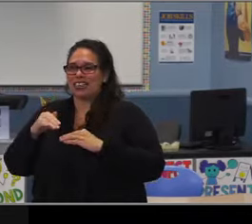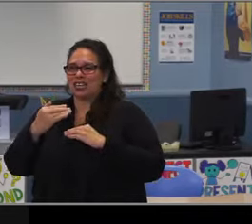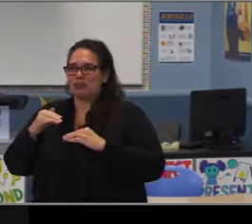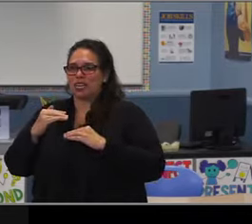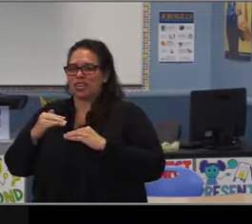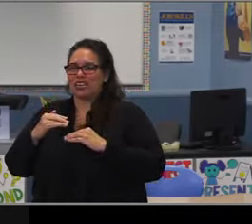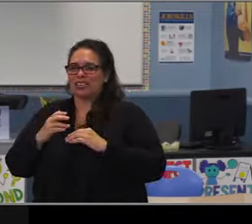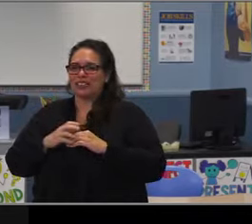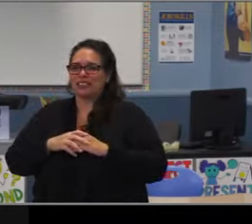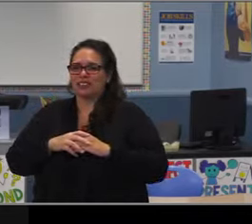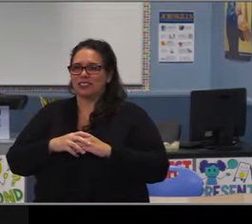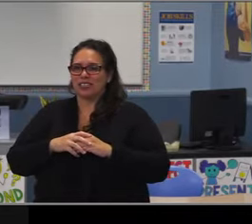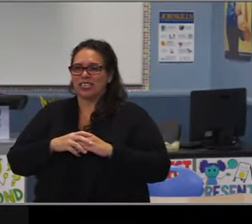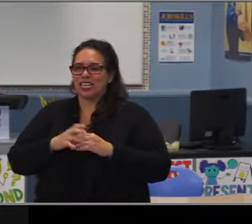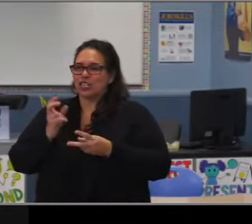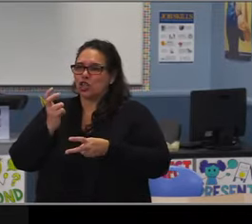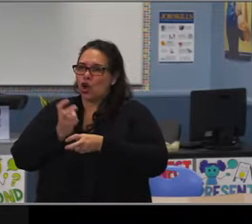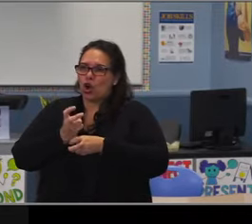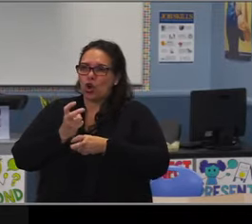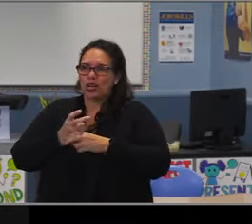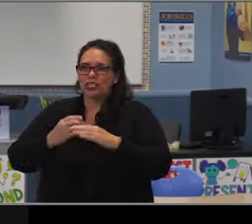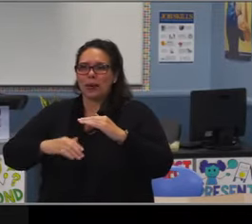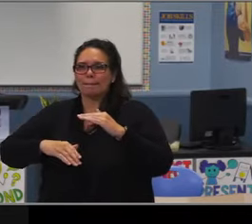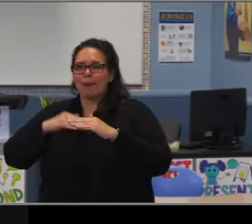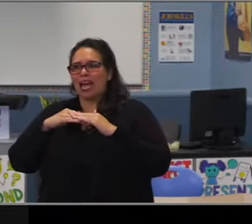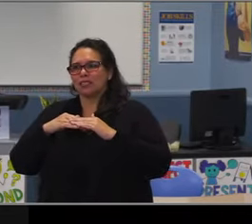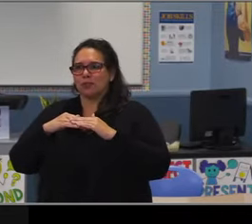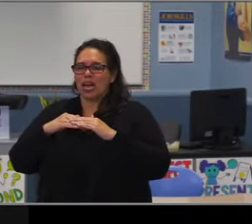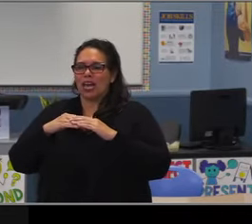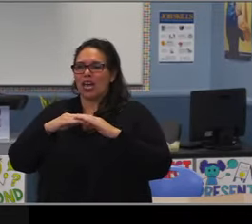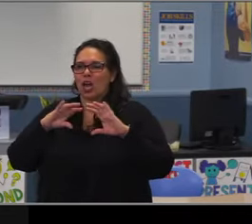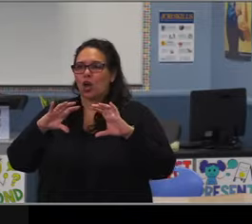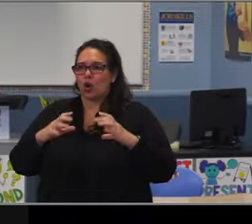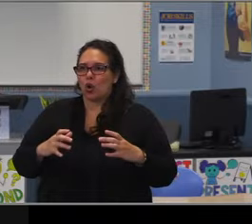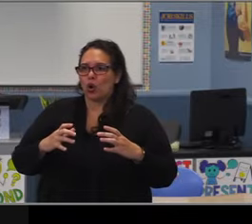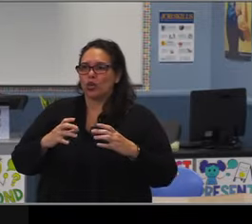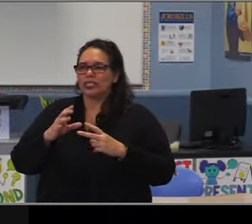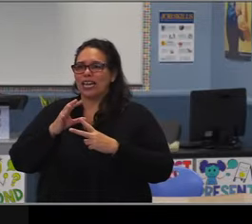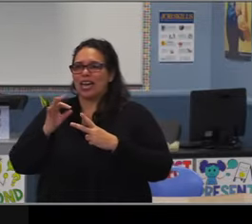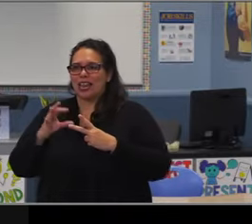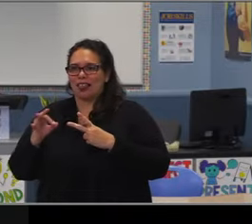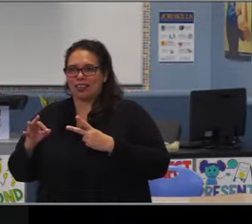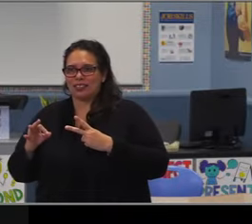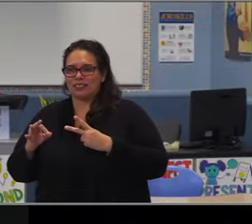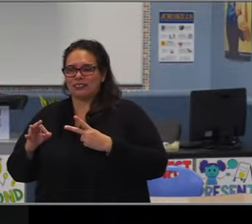and some of them I think that the exceptional music program at Cubberley and the number of students that she serves.